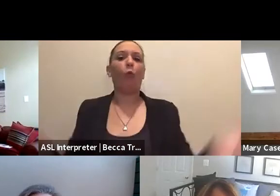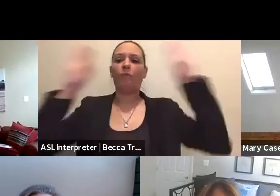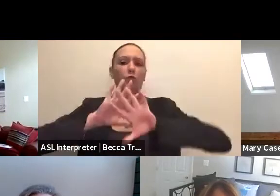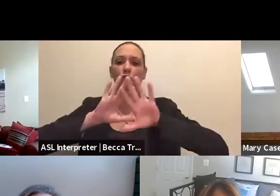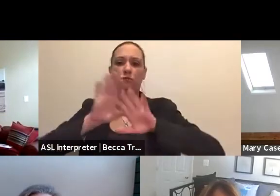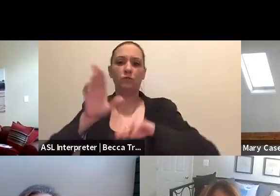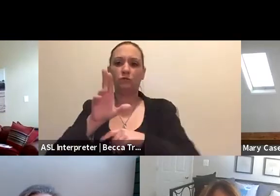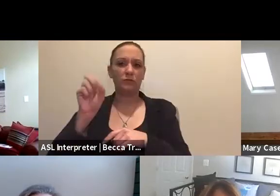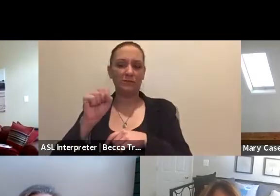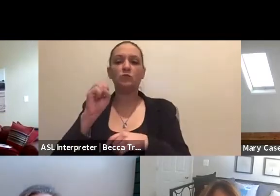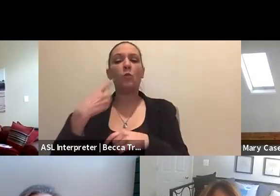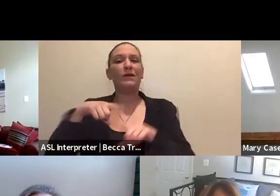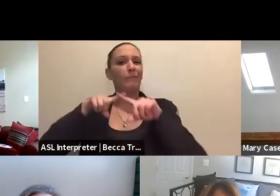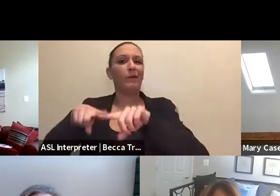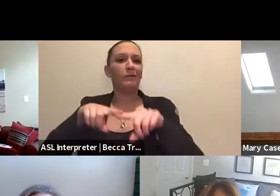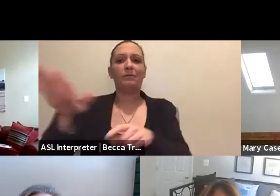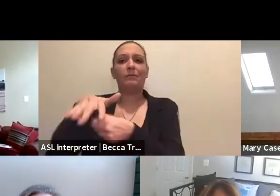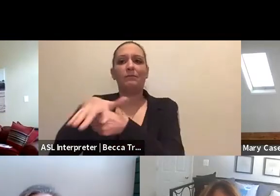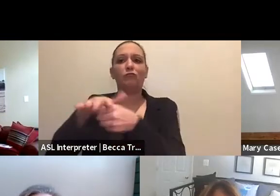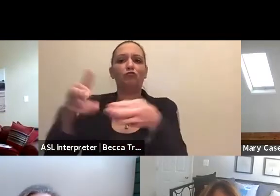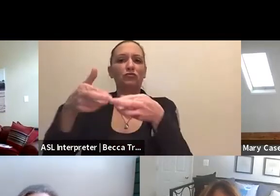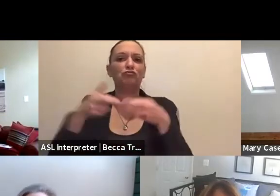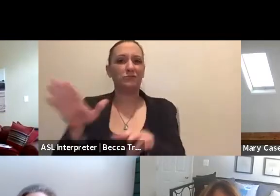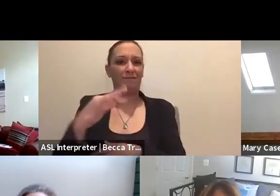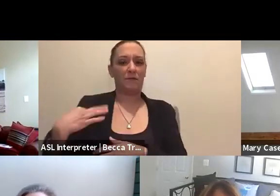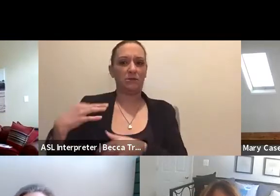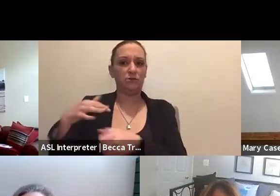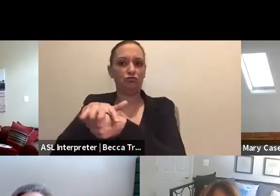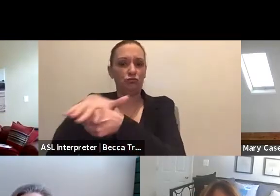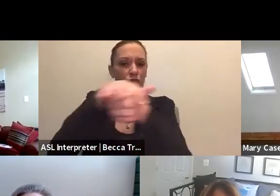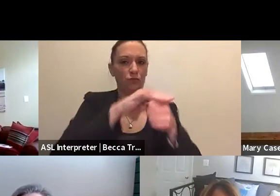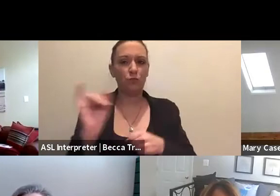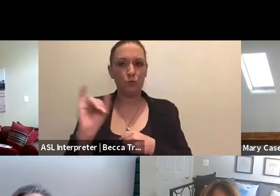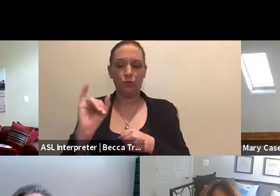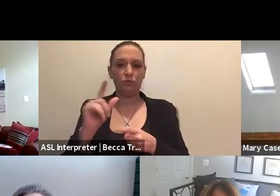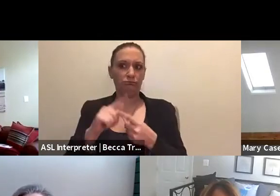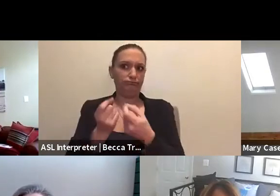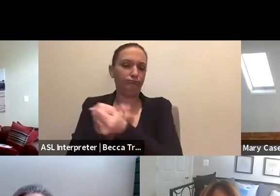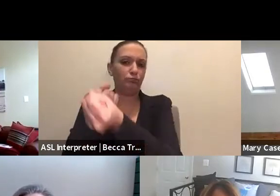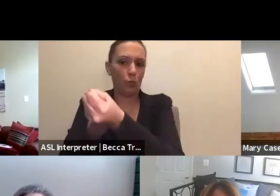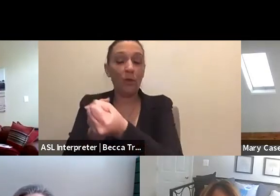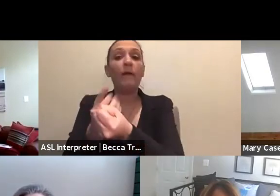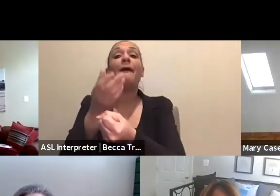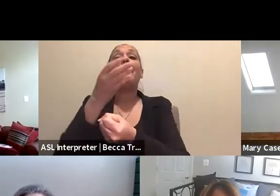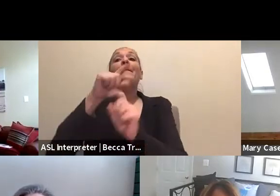So we depend on regional volunteers also, but we also, and I know you have some here